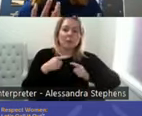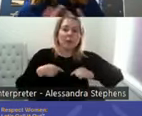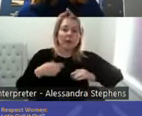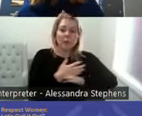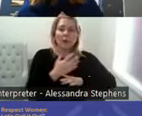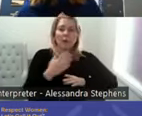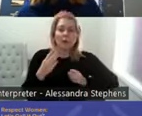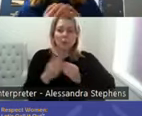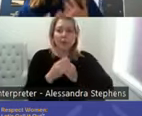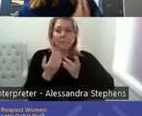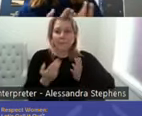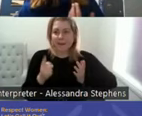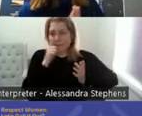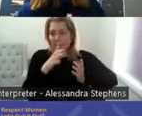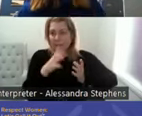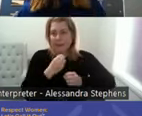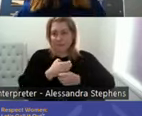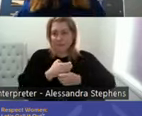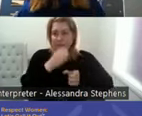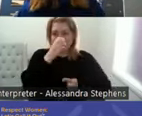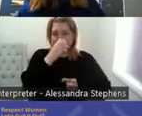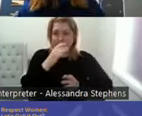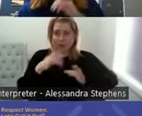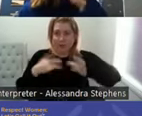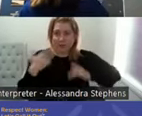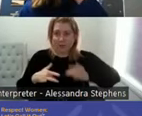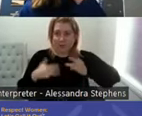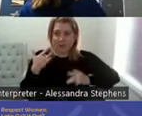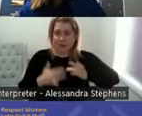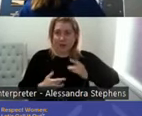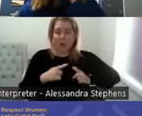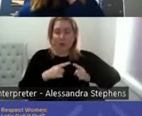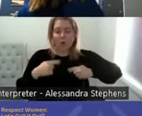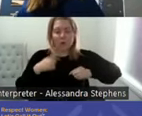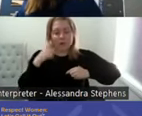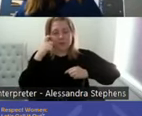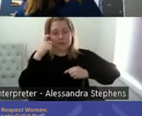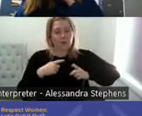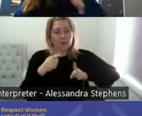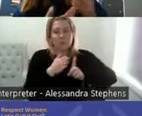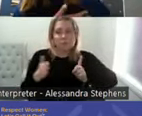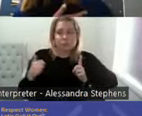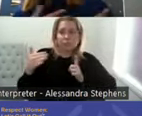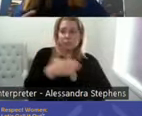on trying to redirect their orgasms. So people have orgasm behind their ear or often even at